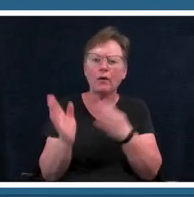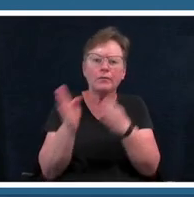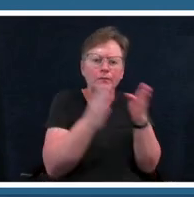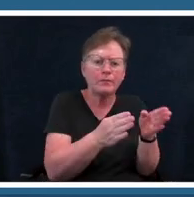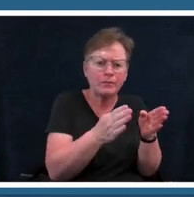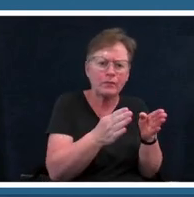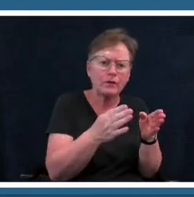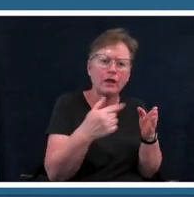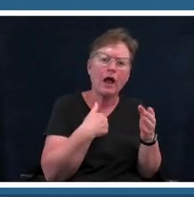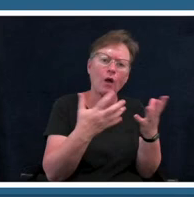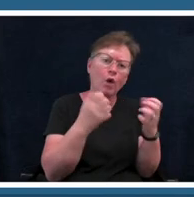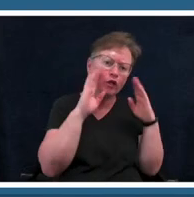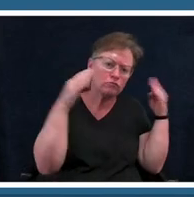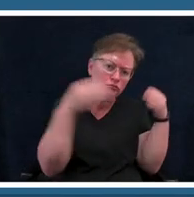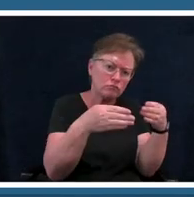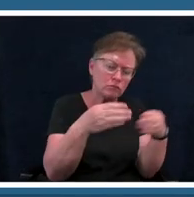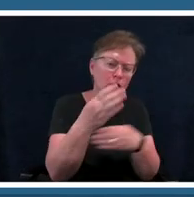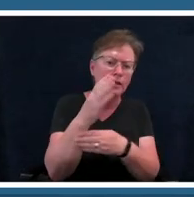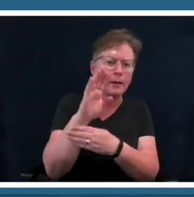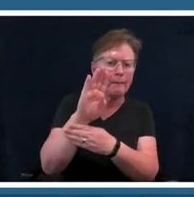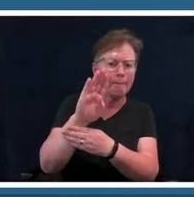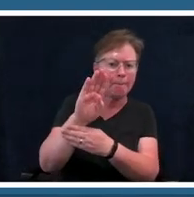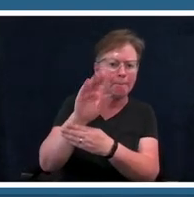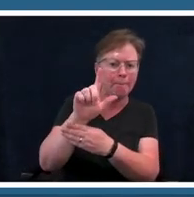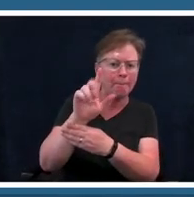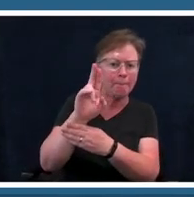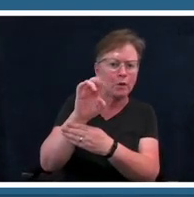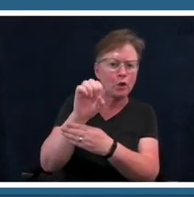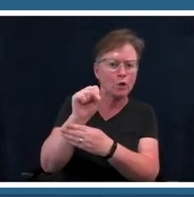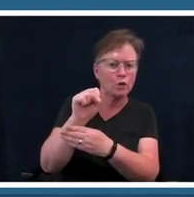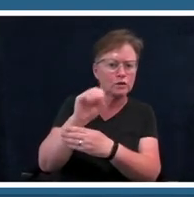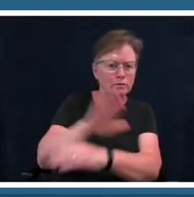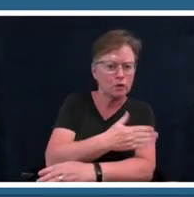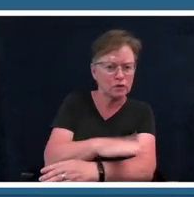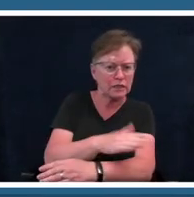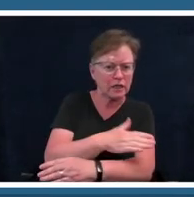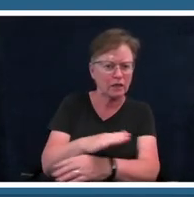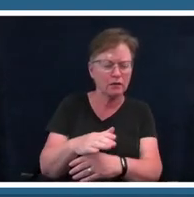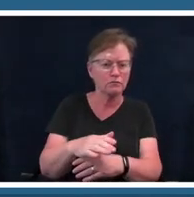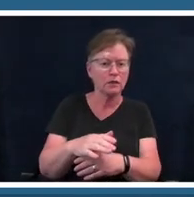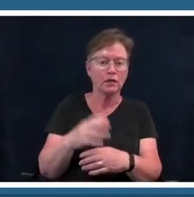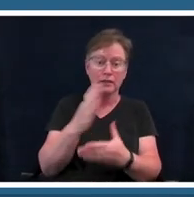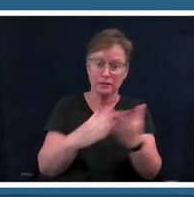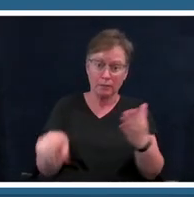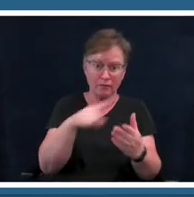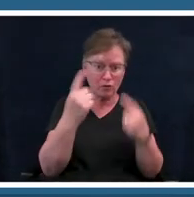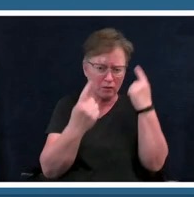and i know some of you are wondering like why the blues well to me the blues